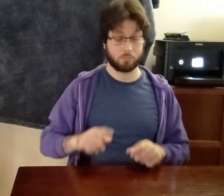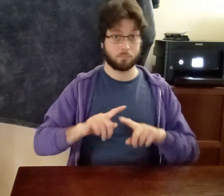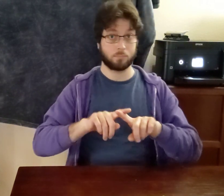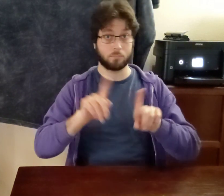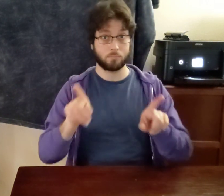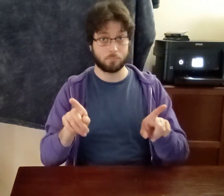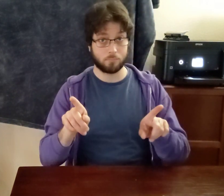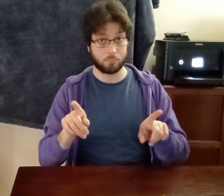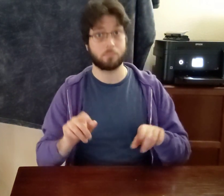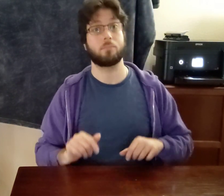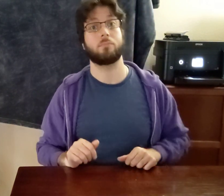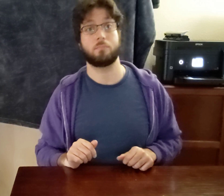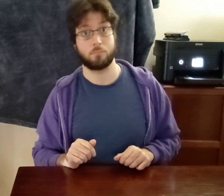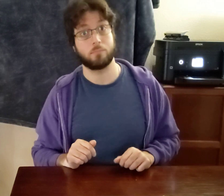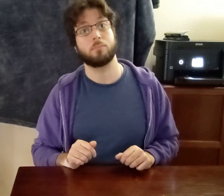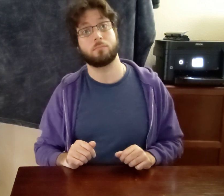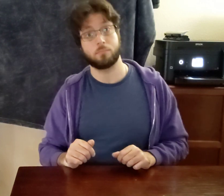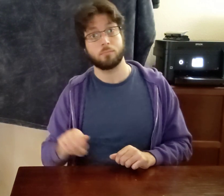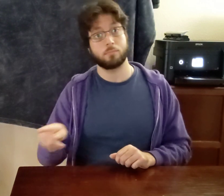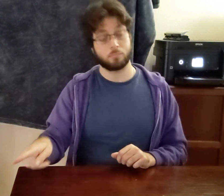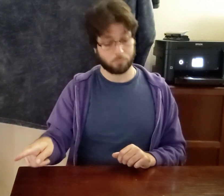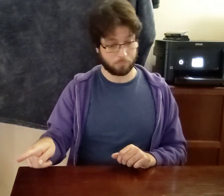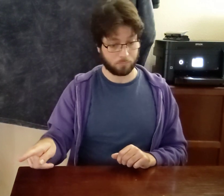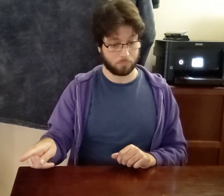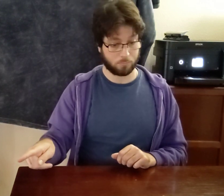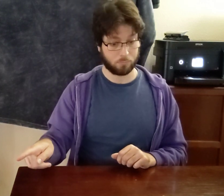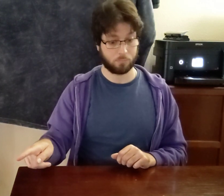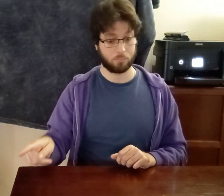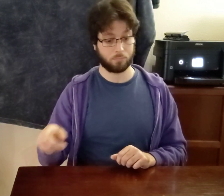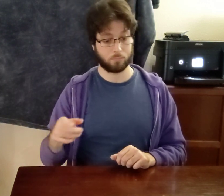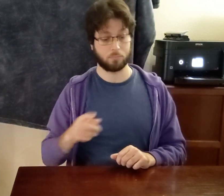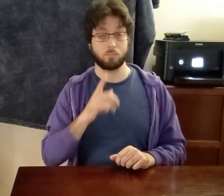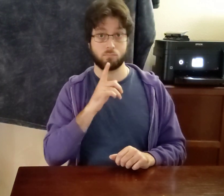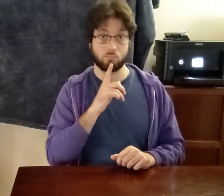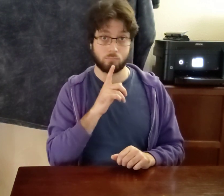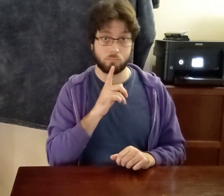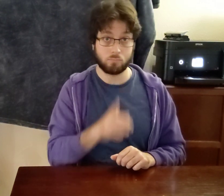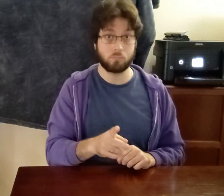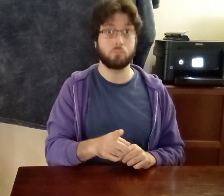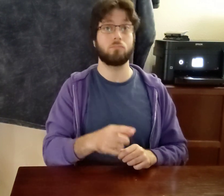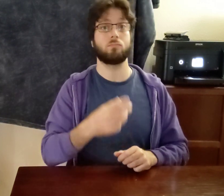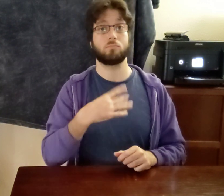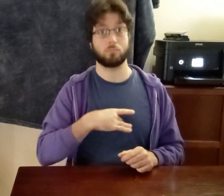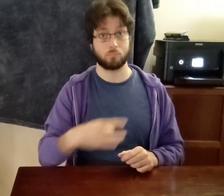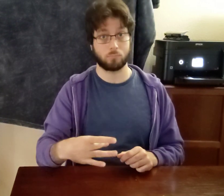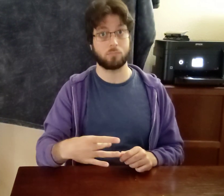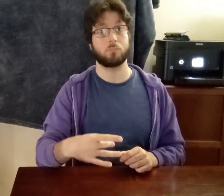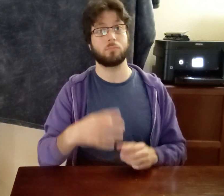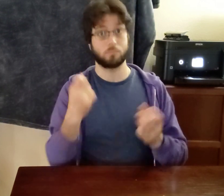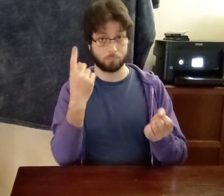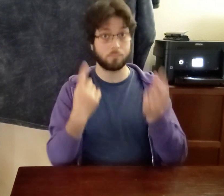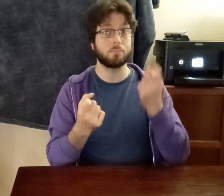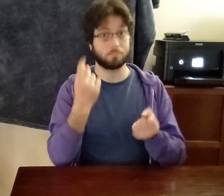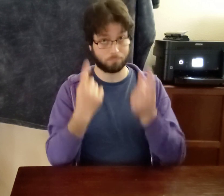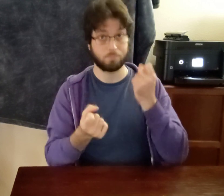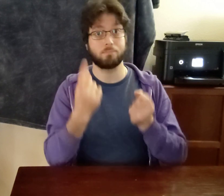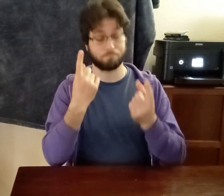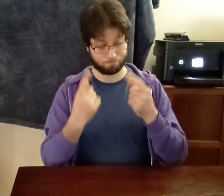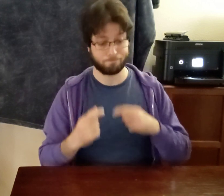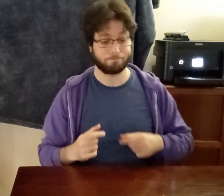BUT IX-he TRUE LIKE POPCORN